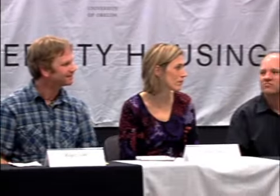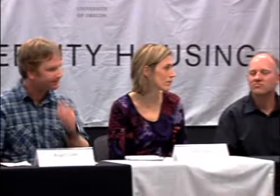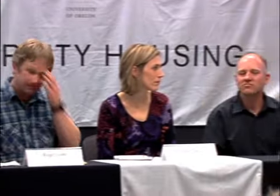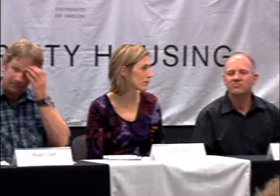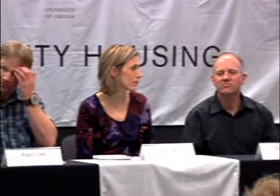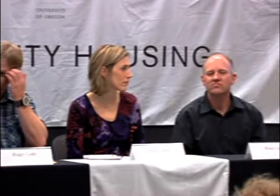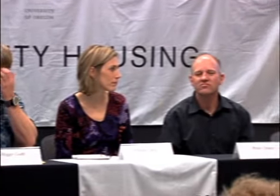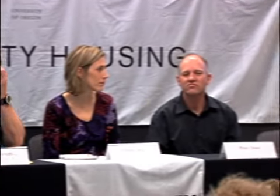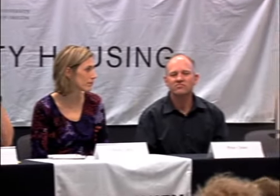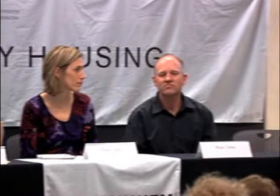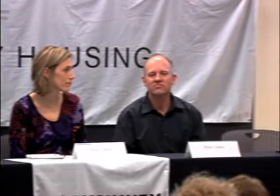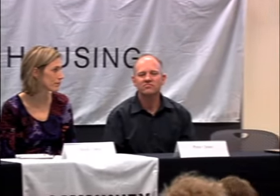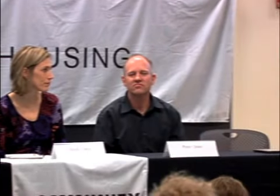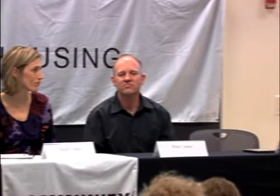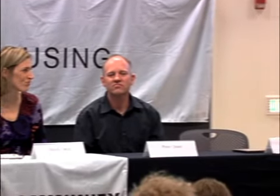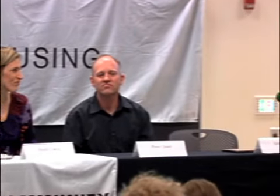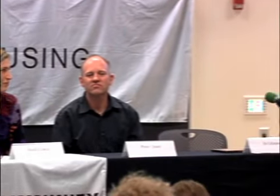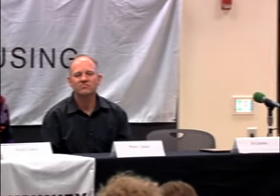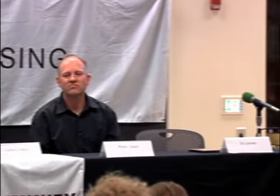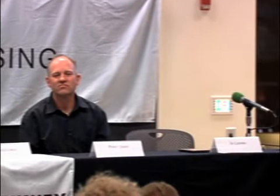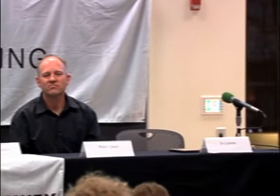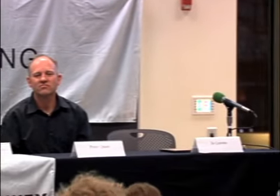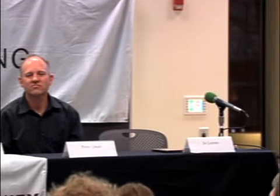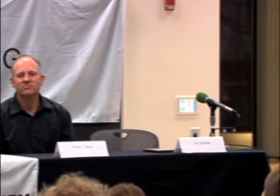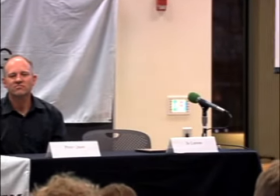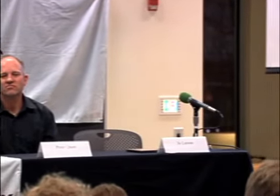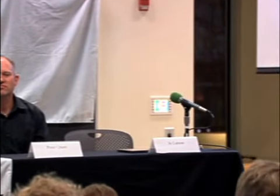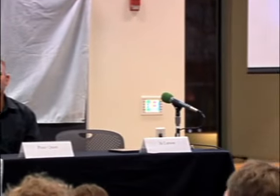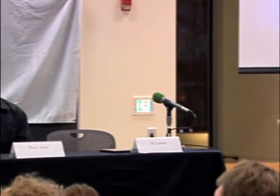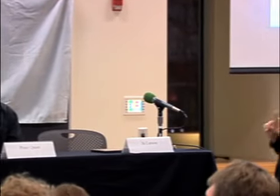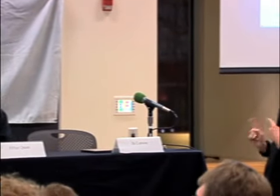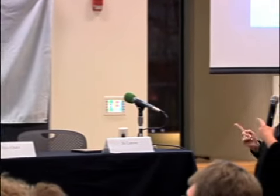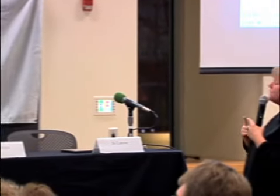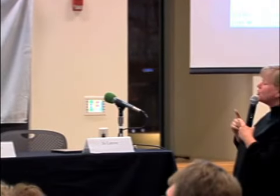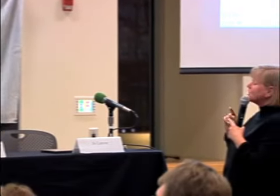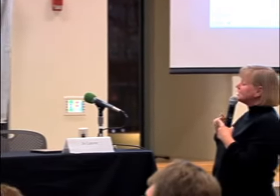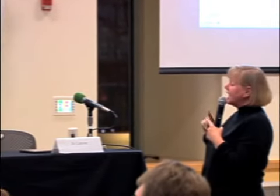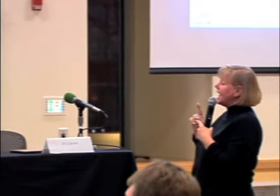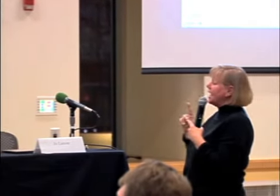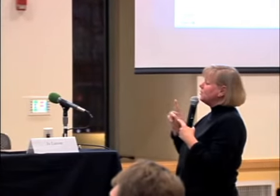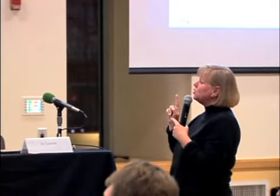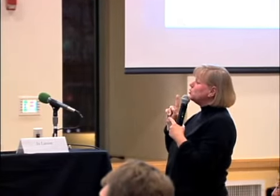AND WE'LL GET THERE. I HOPE. BRIEFLY, IF YOU COULD ANSWER